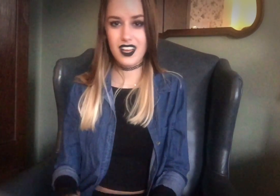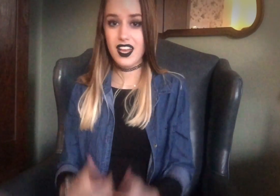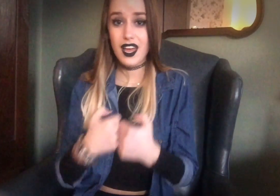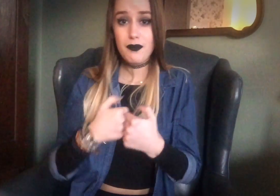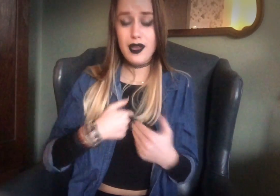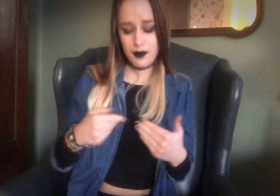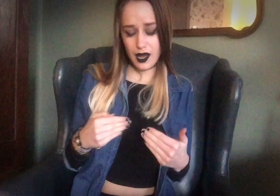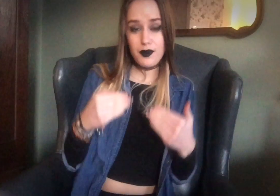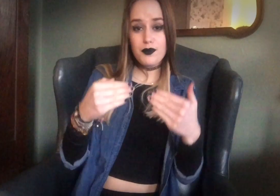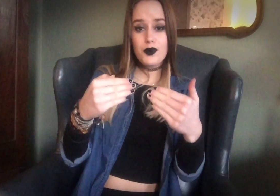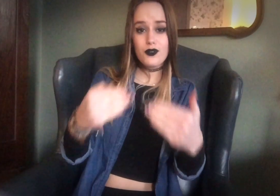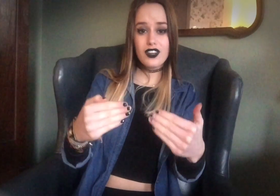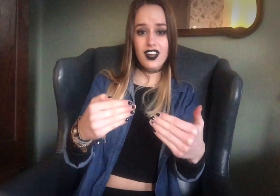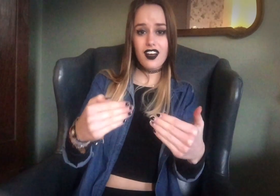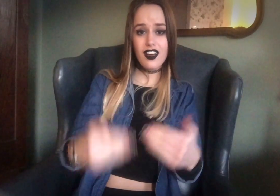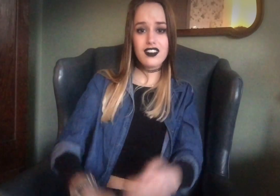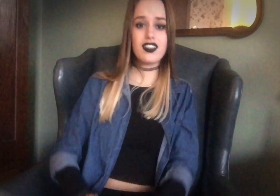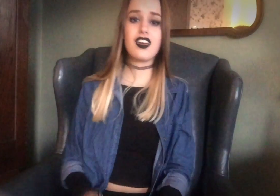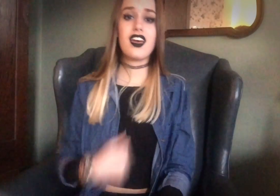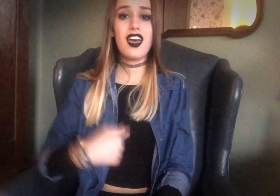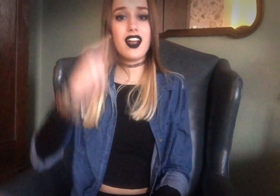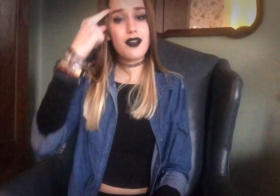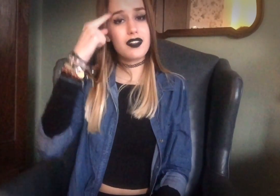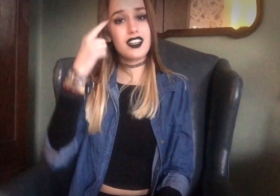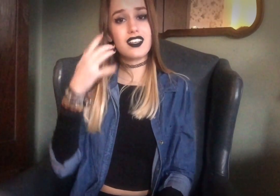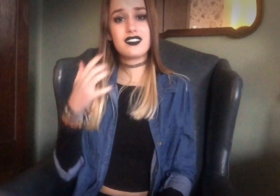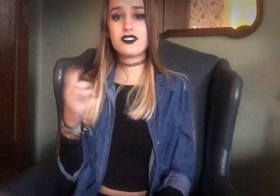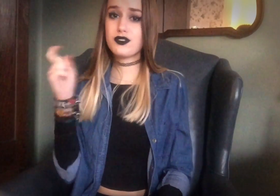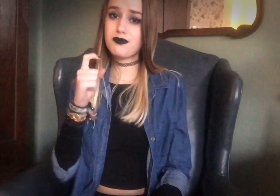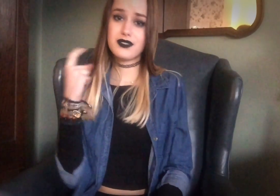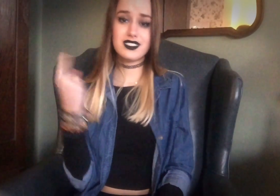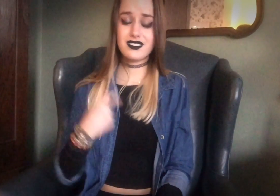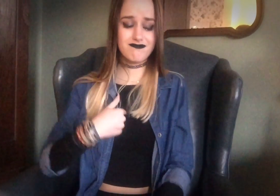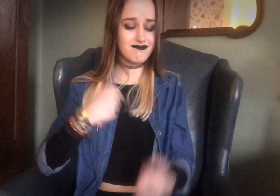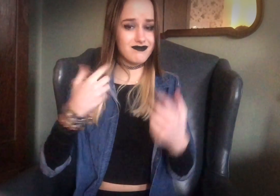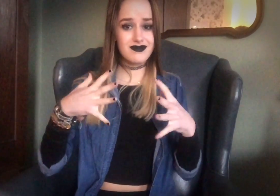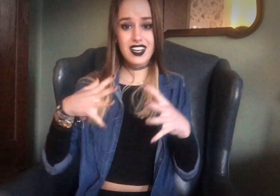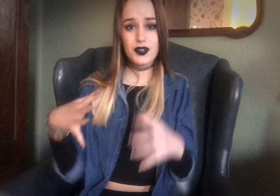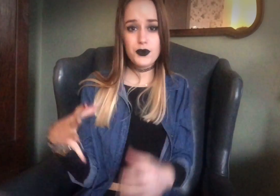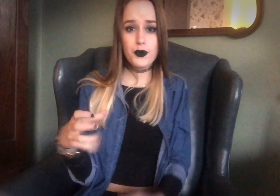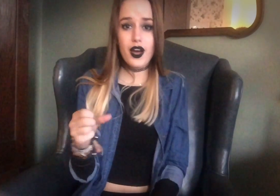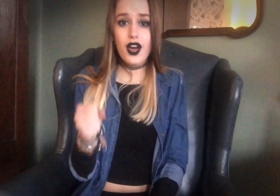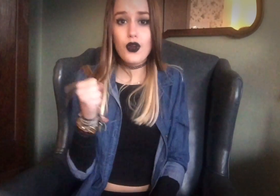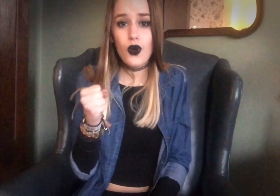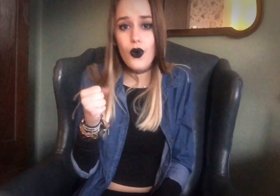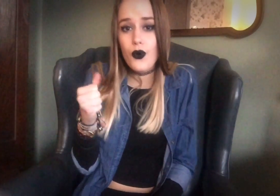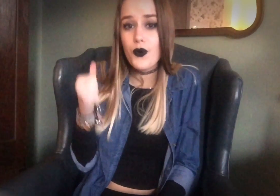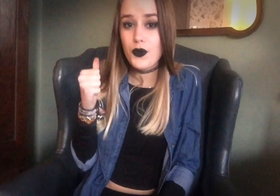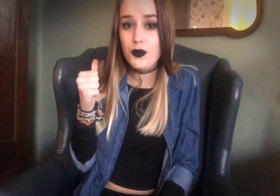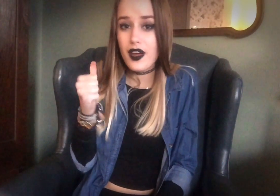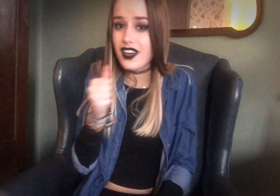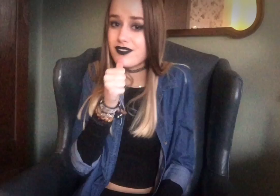And, baby, I be movin' on And I think you should be somethin' I don't wanna hold back,